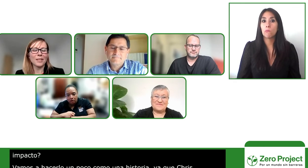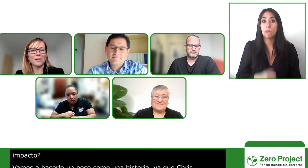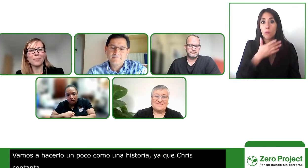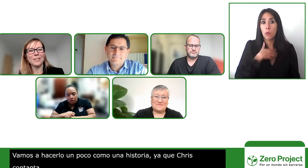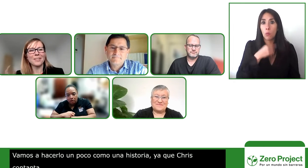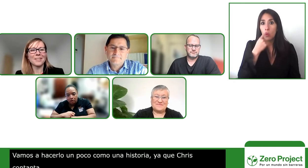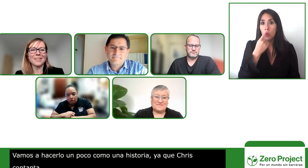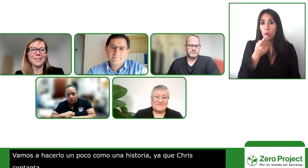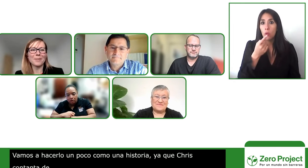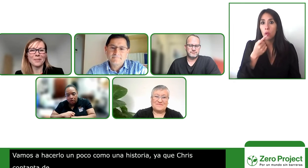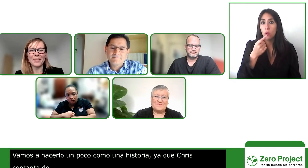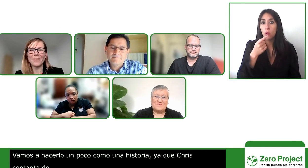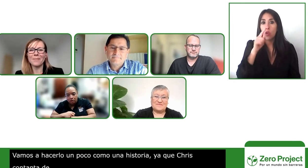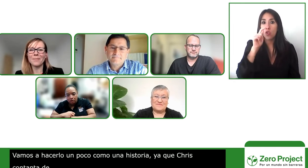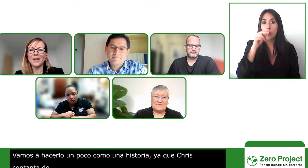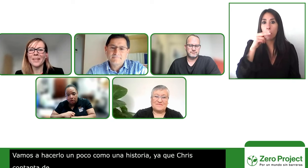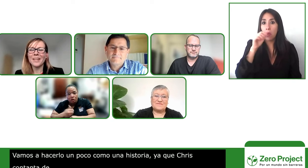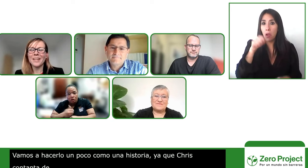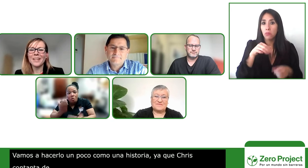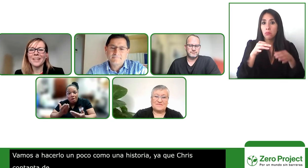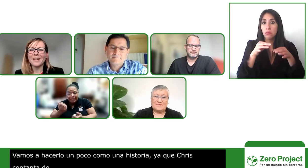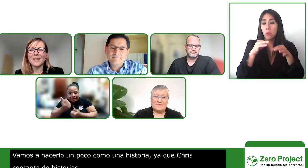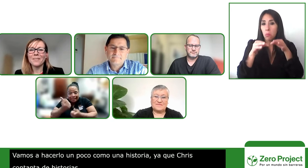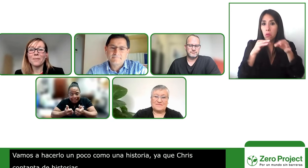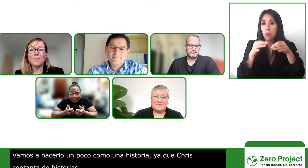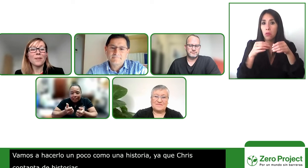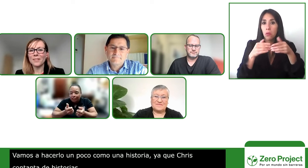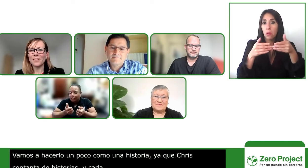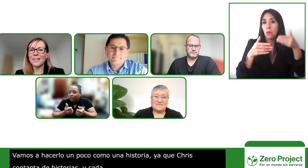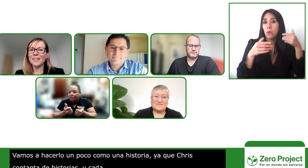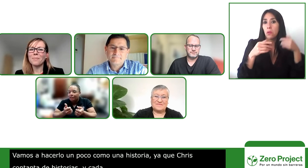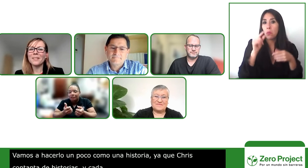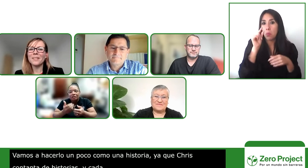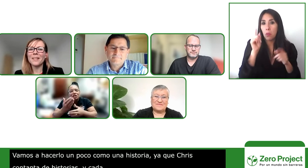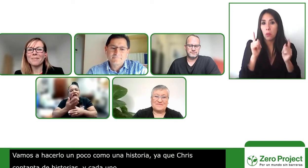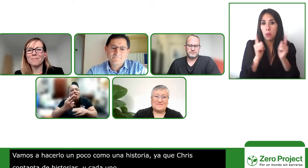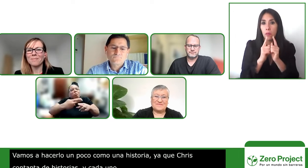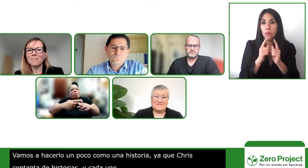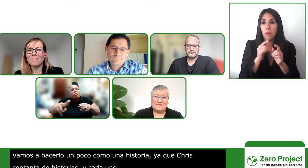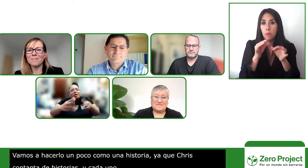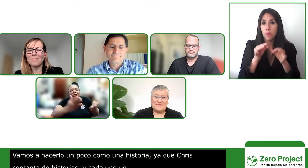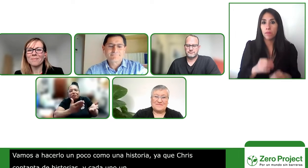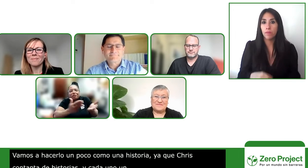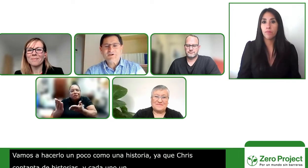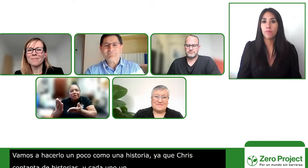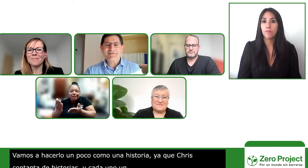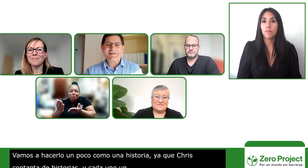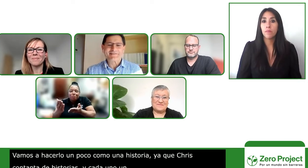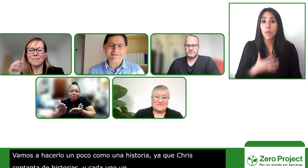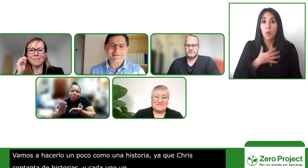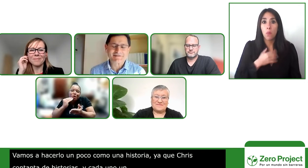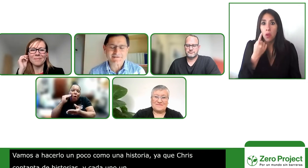perhaps each of you can give a little takeaway from today who would like to begin